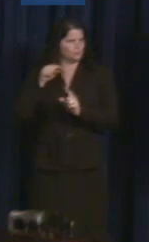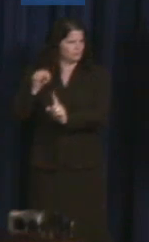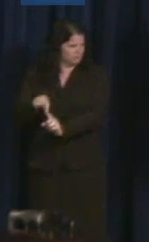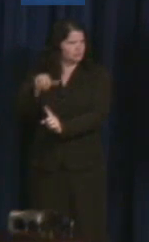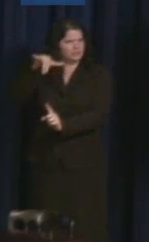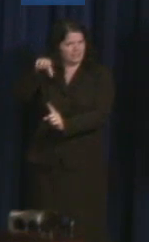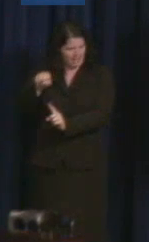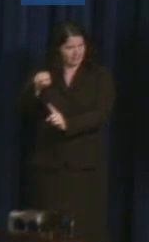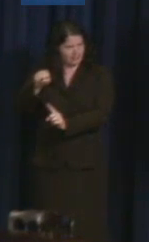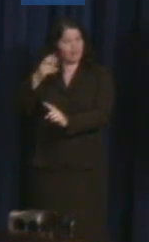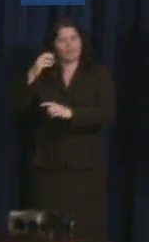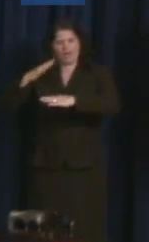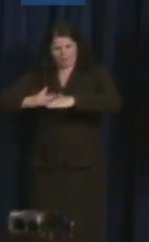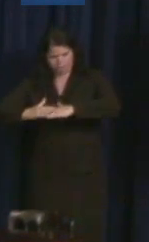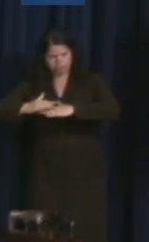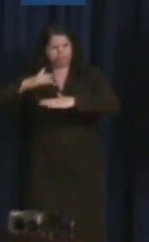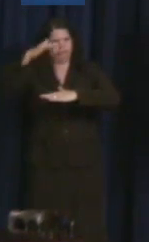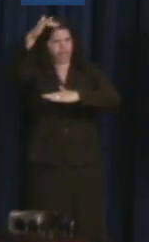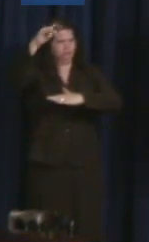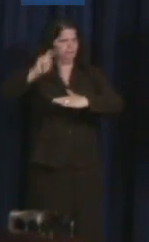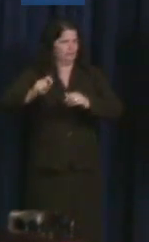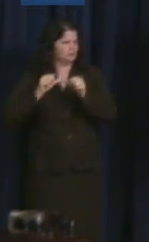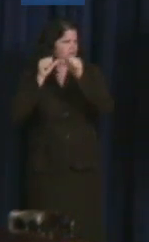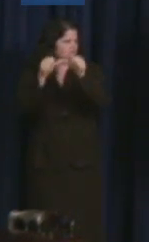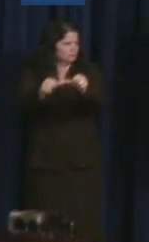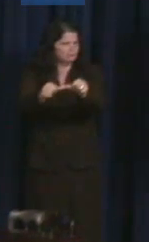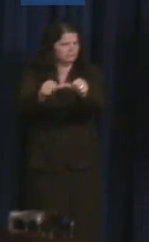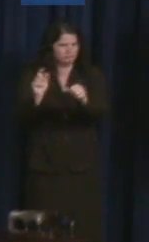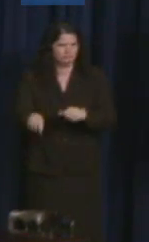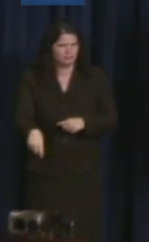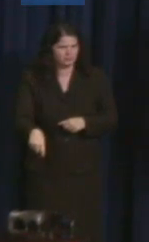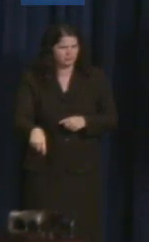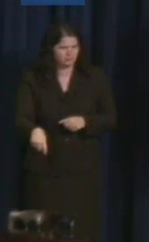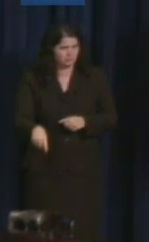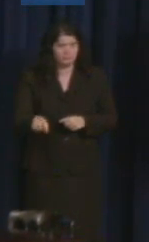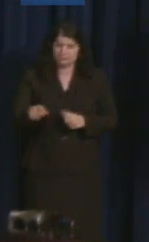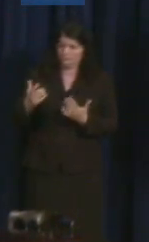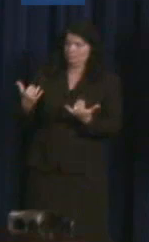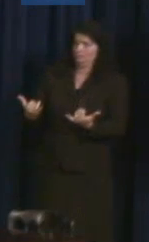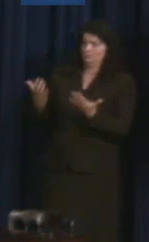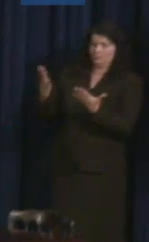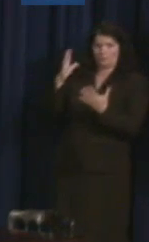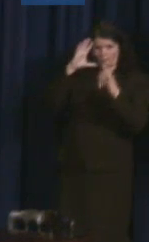is tremendously, tremendously important. And this President is really determined to make sure that